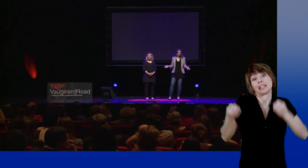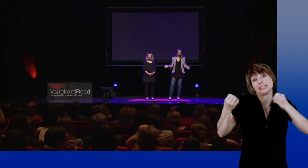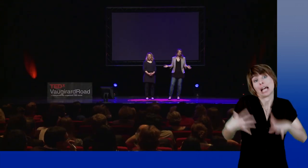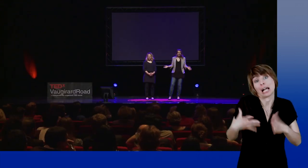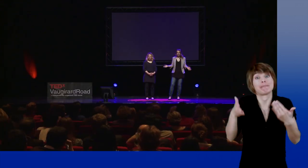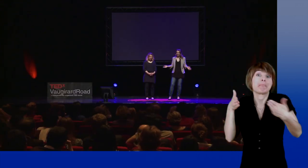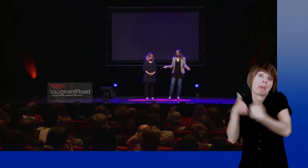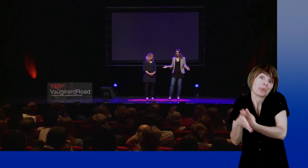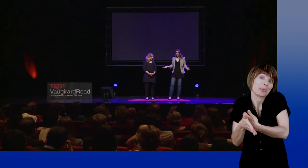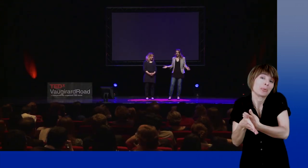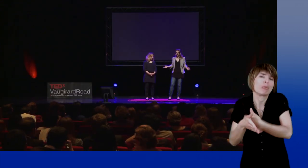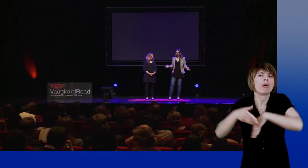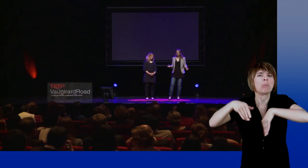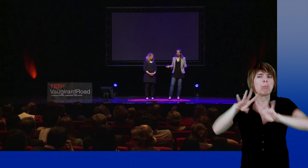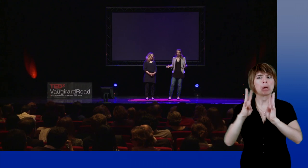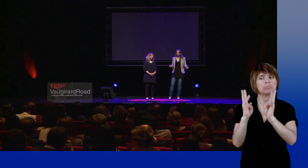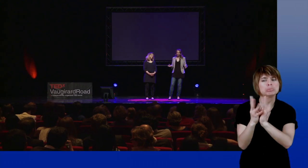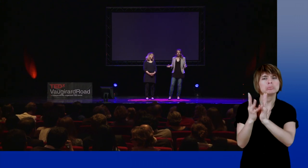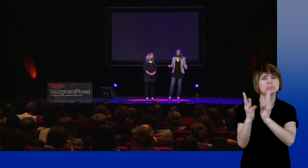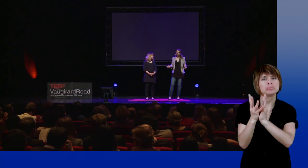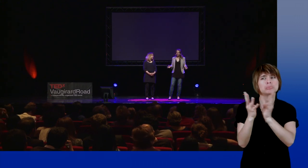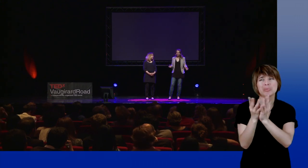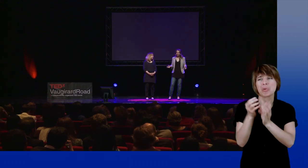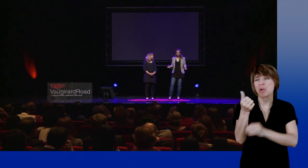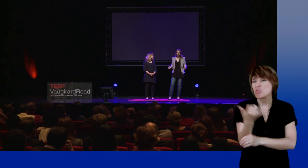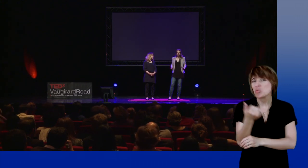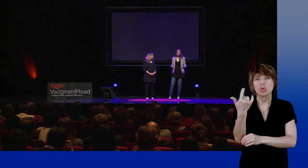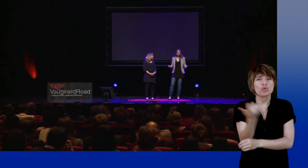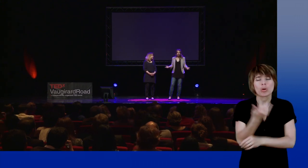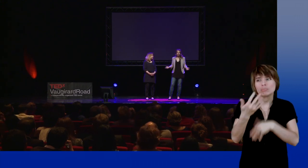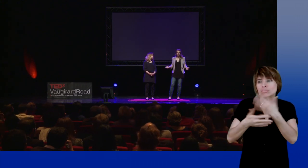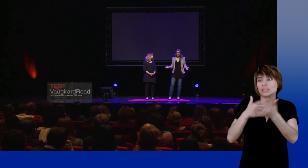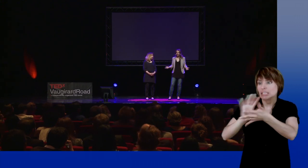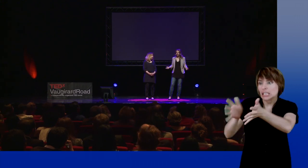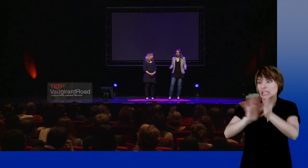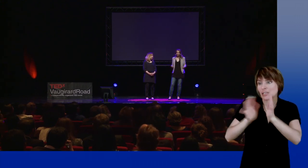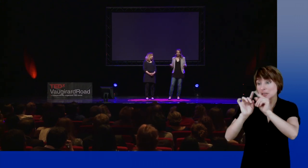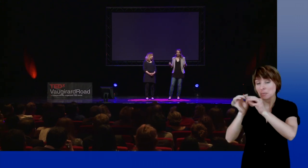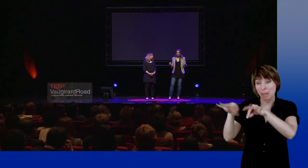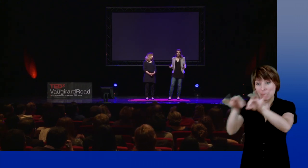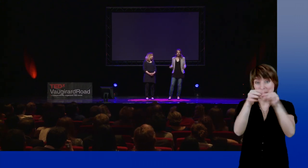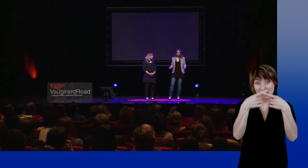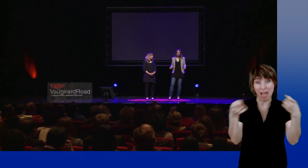So they are sometimes misunderstandings, but after barely a few days' adaptation, deafs from any country